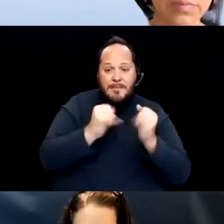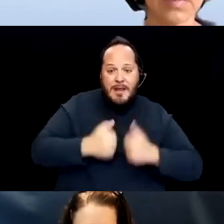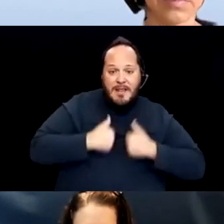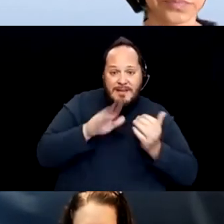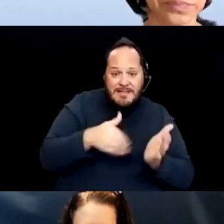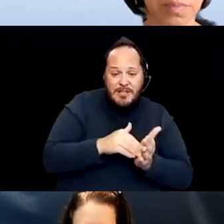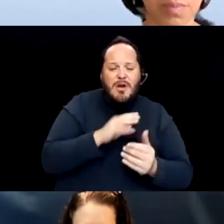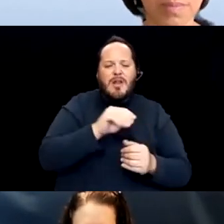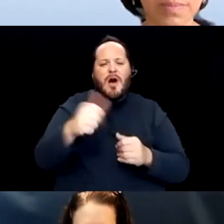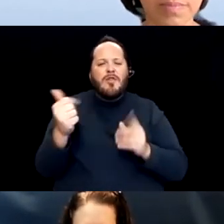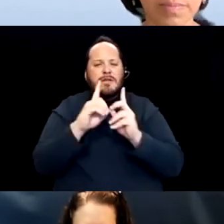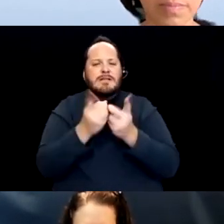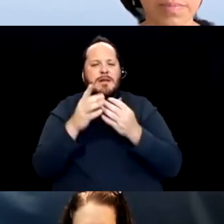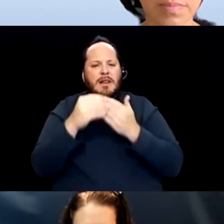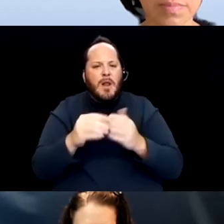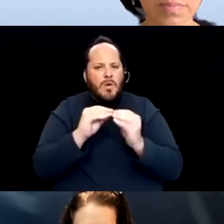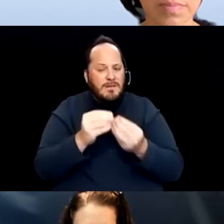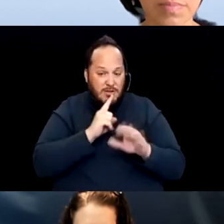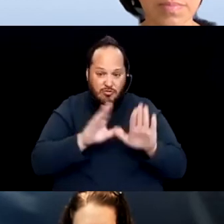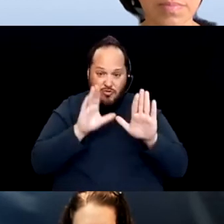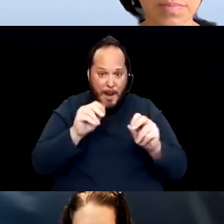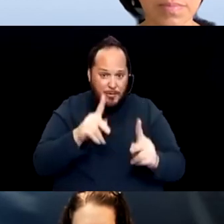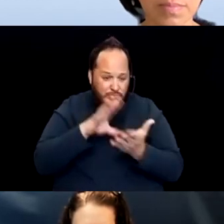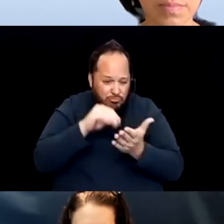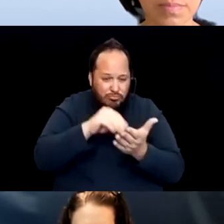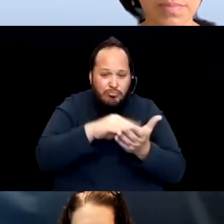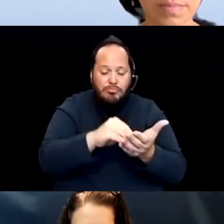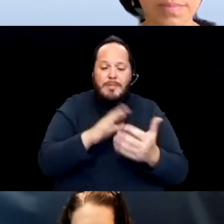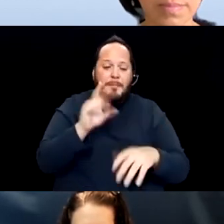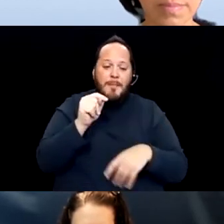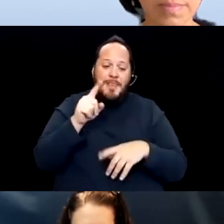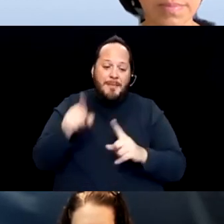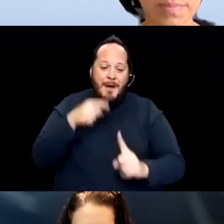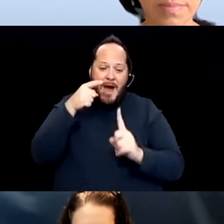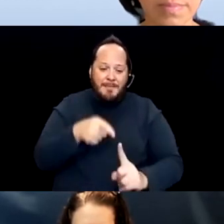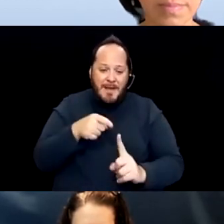is a great opportunity, but the bottom line, so this, I don't think we got the leadership we deserve